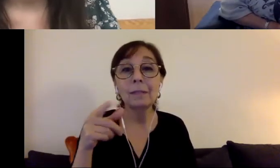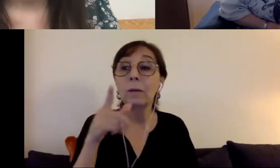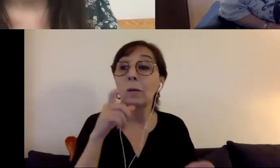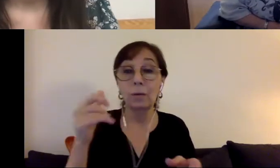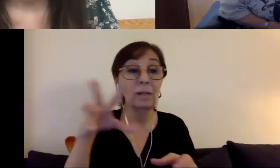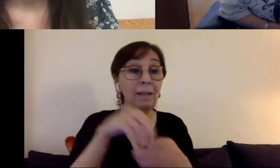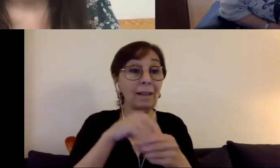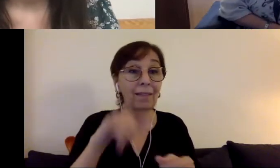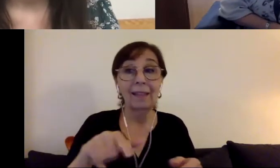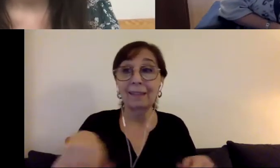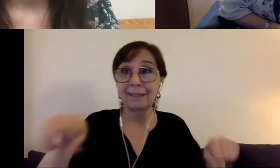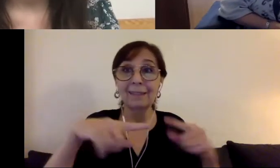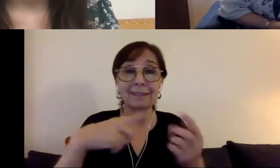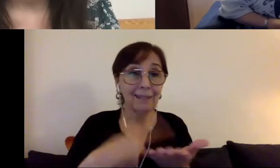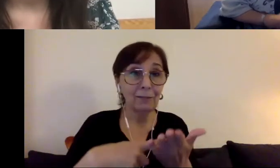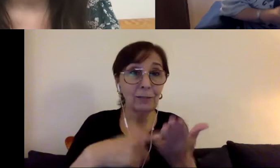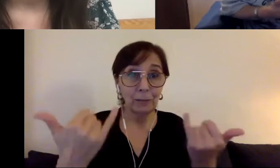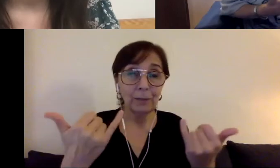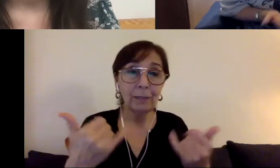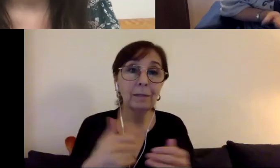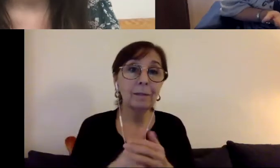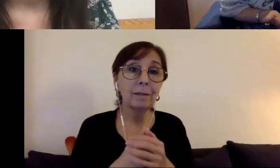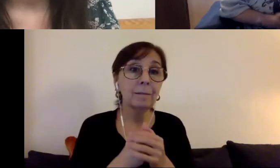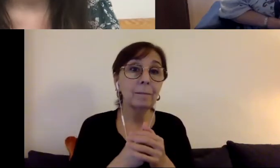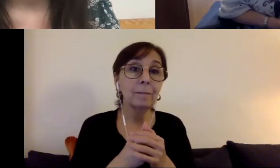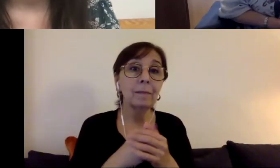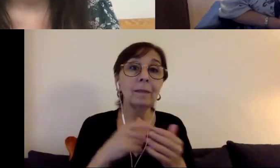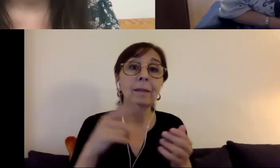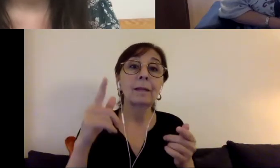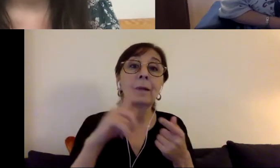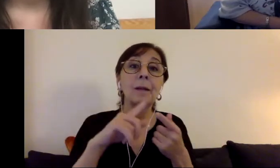event whenever you are identified as having a disability